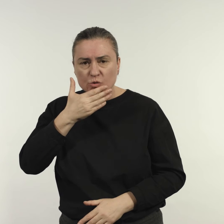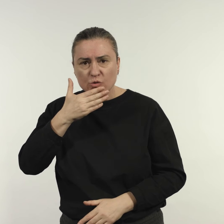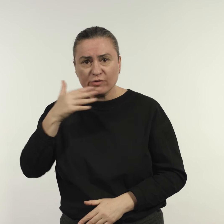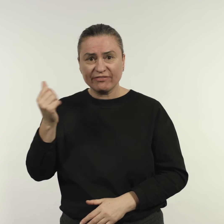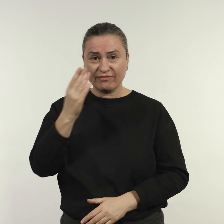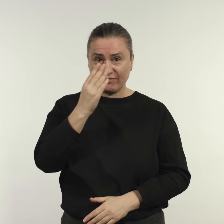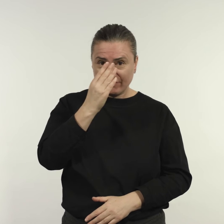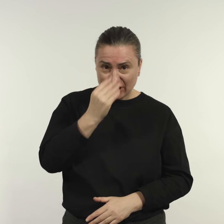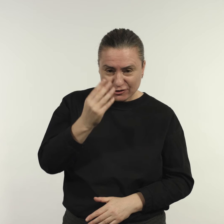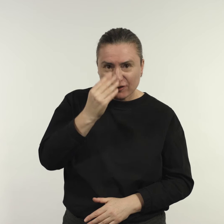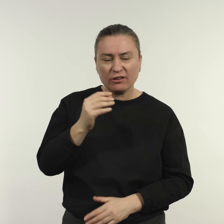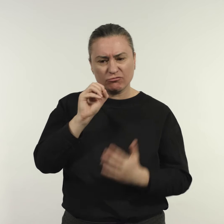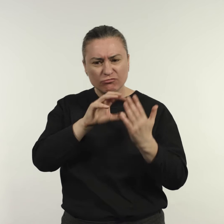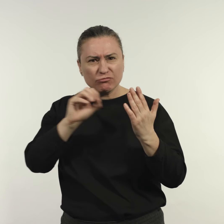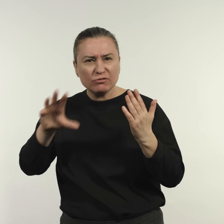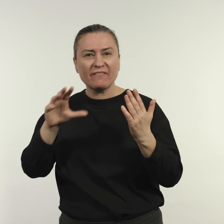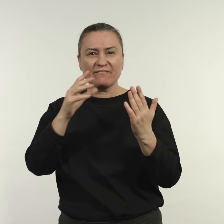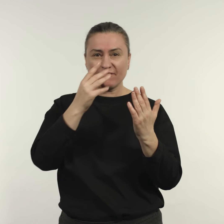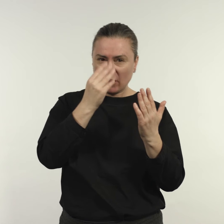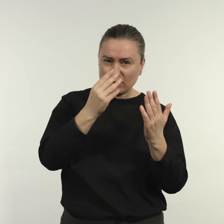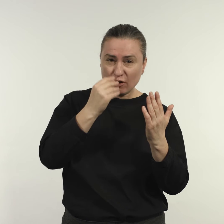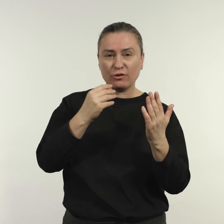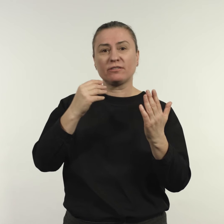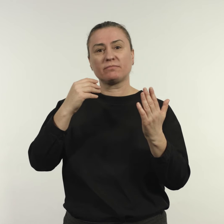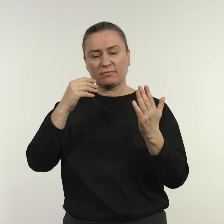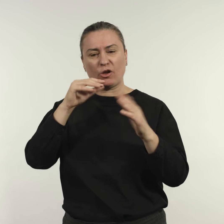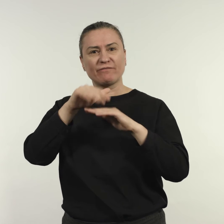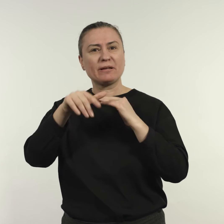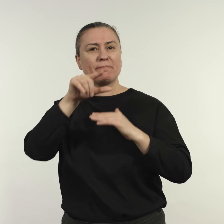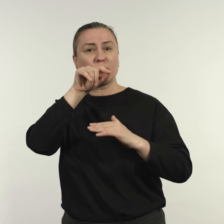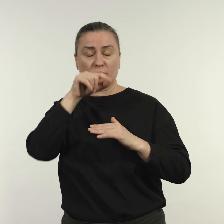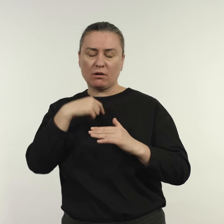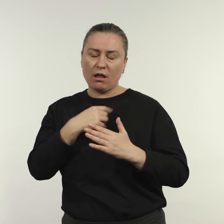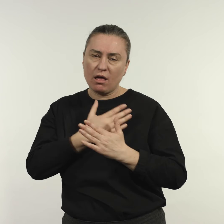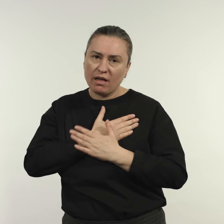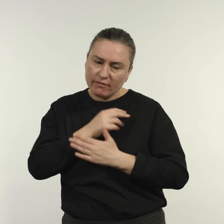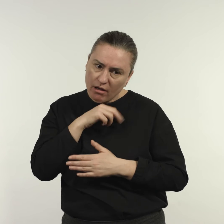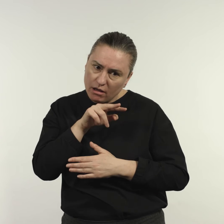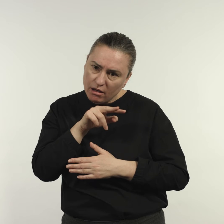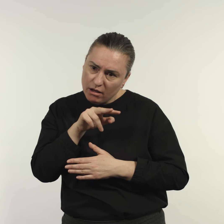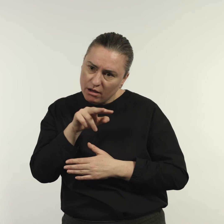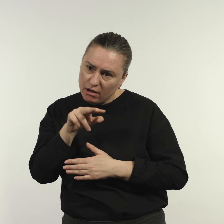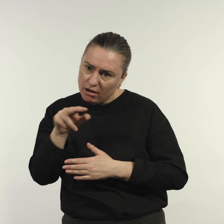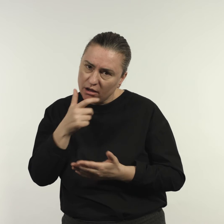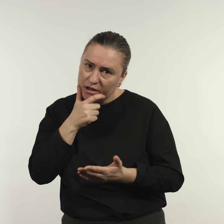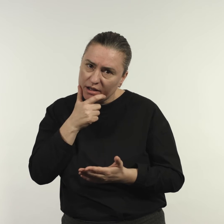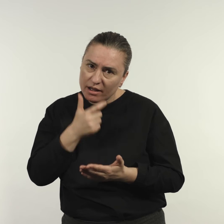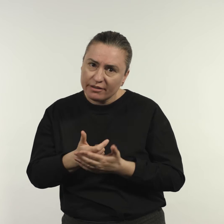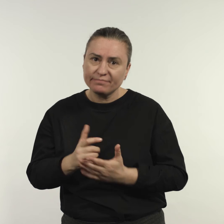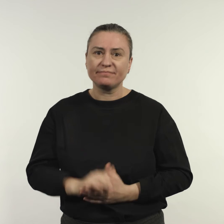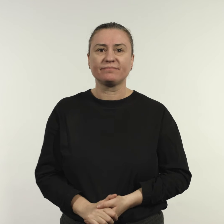The images in the book were so engaging, particularly for a bird lover,